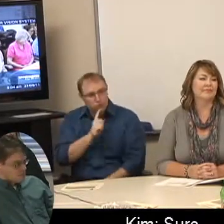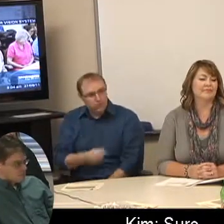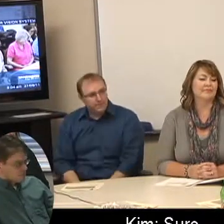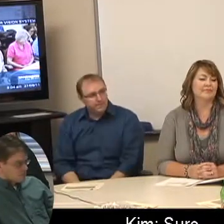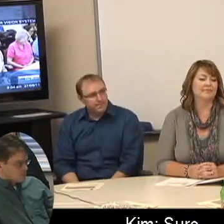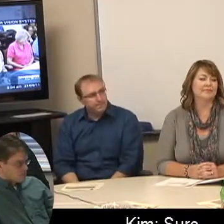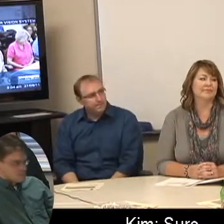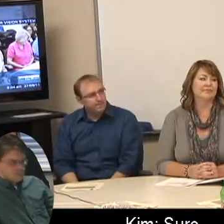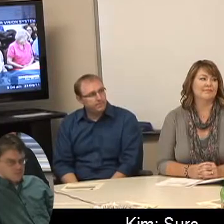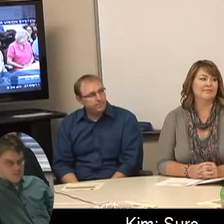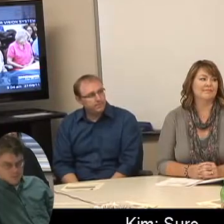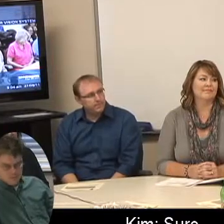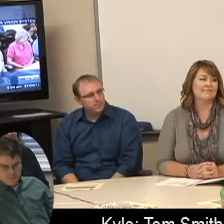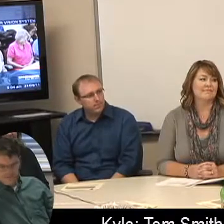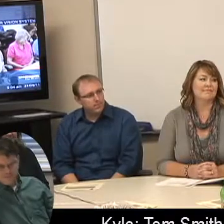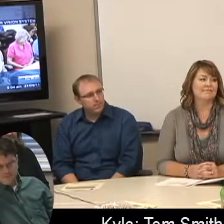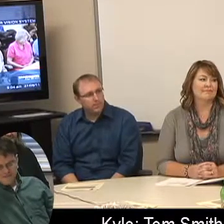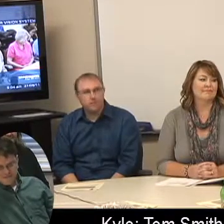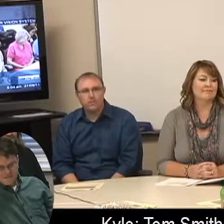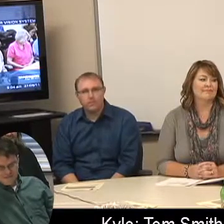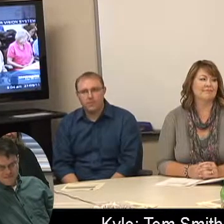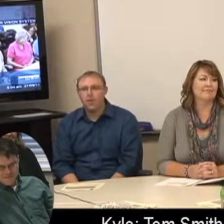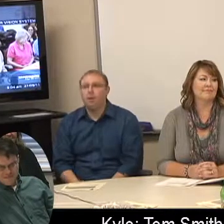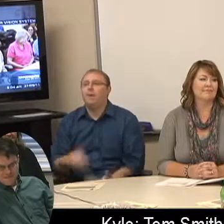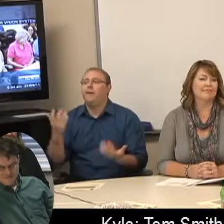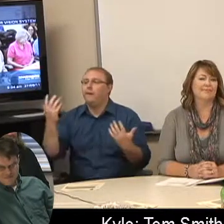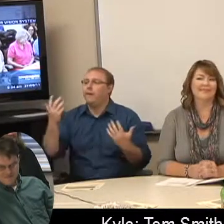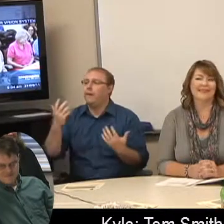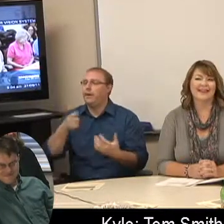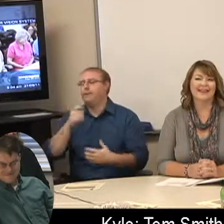Kim: Sure. Kyle: Tom Smith.